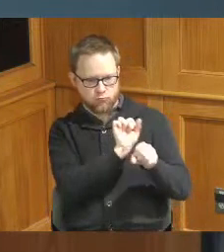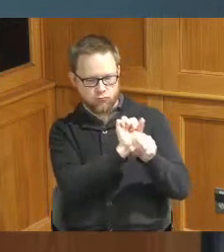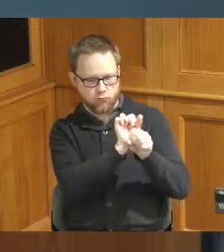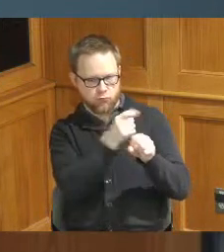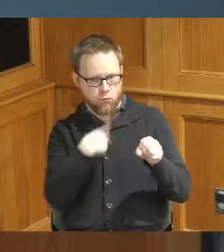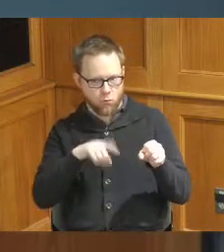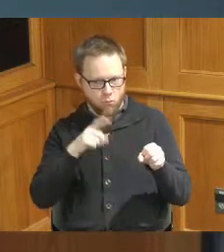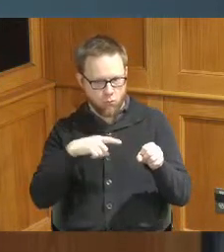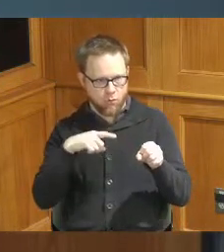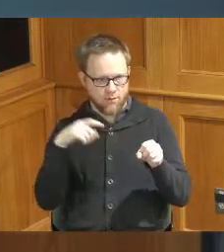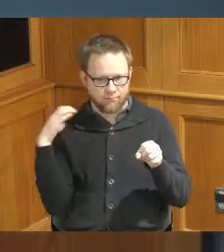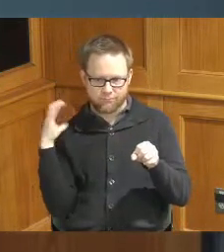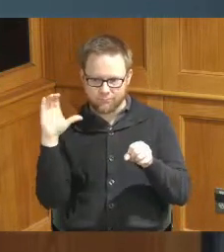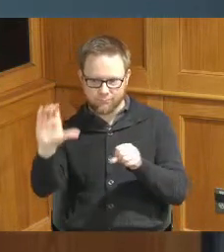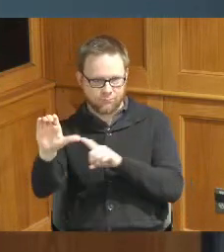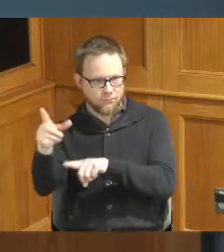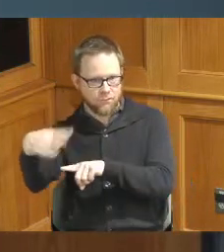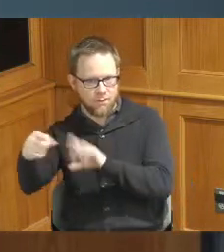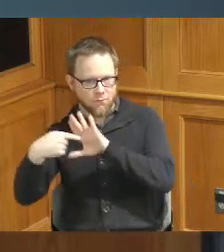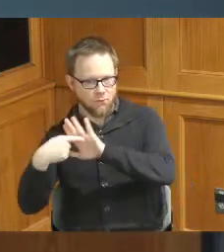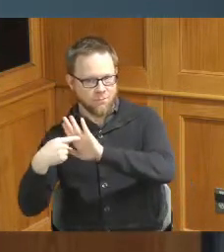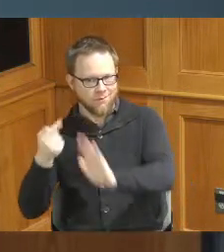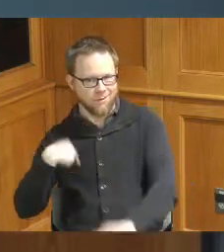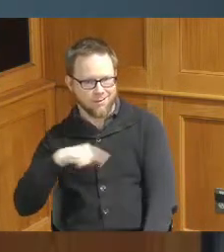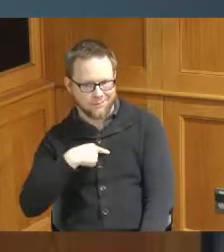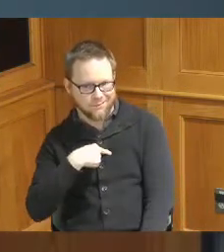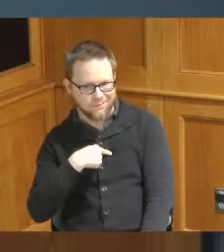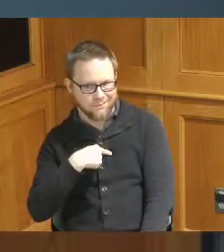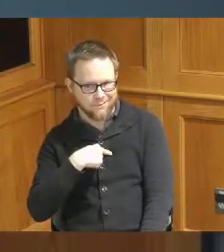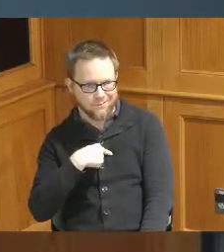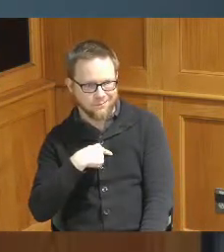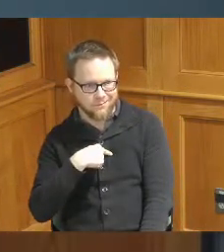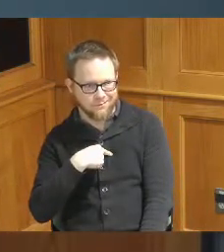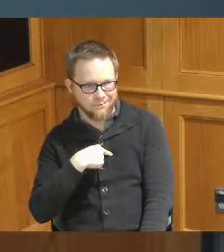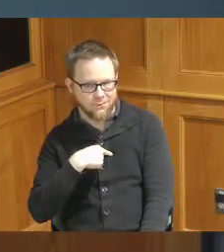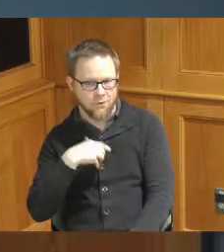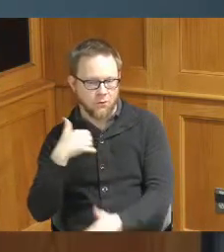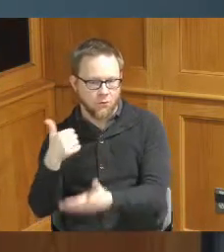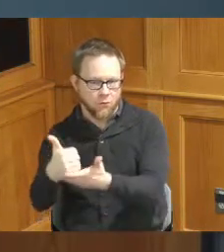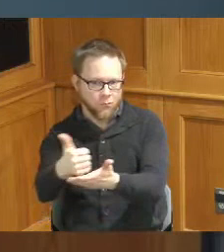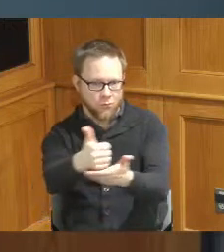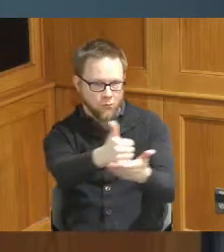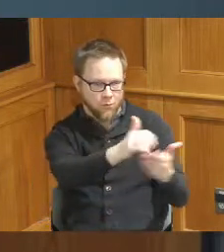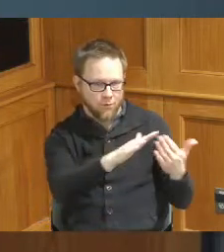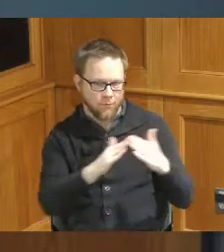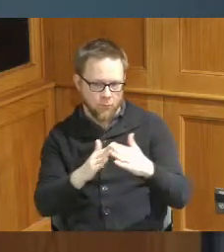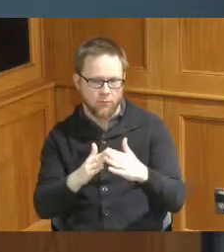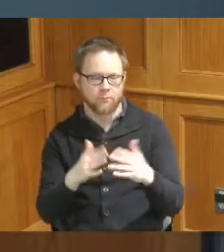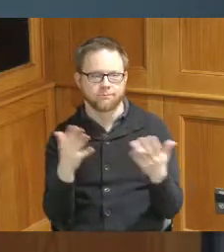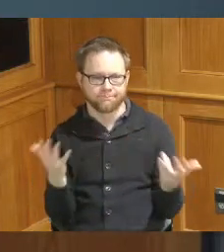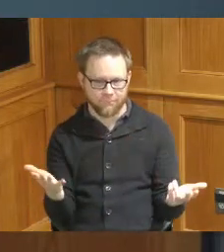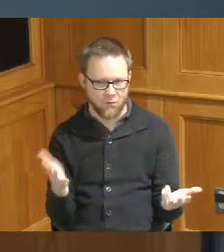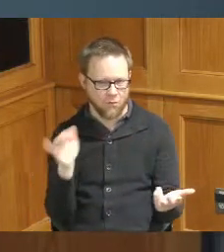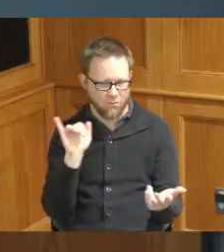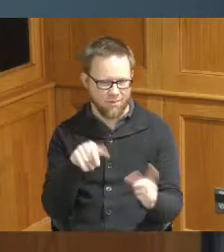them to be an arm of us to help get the help that the people need so that's what we want to make of